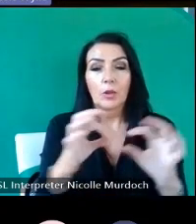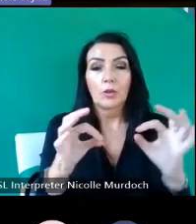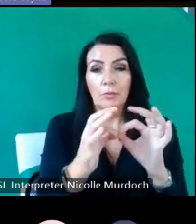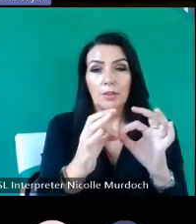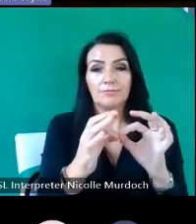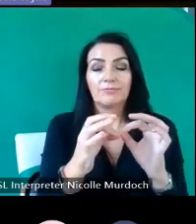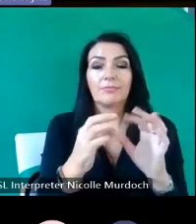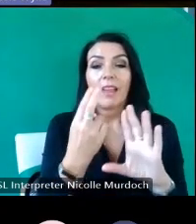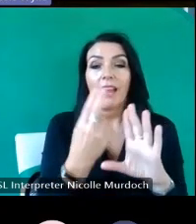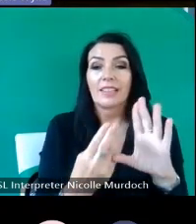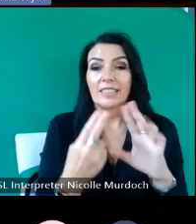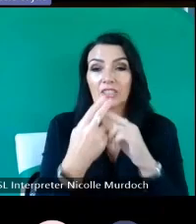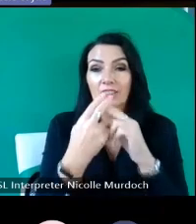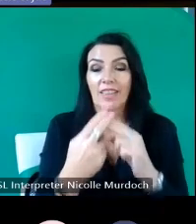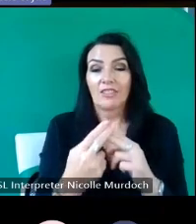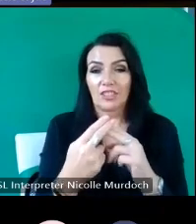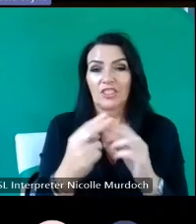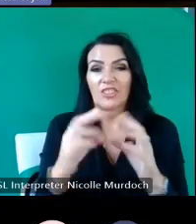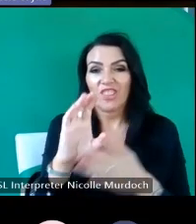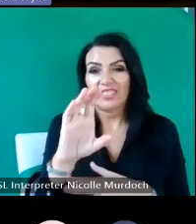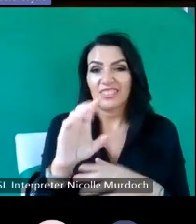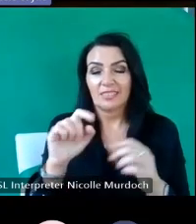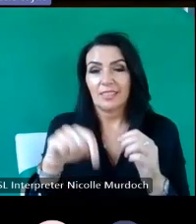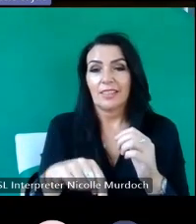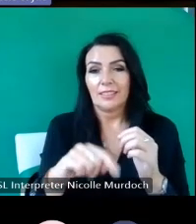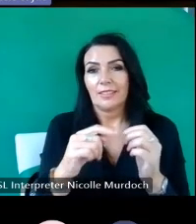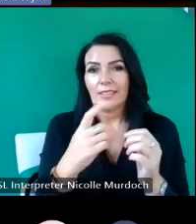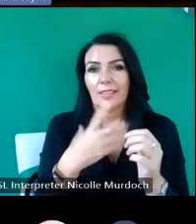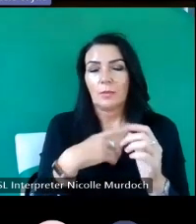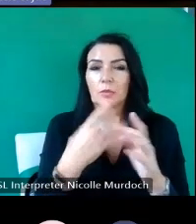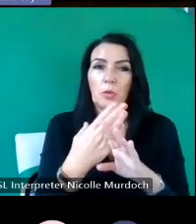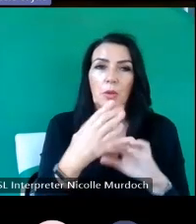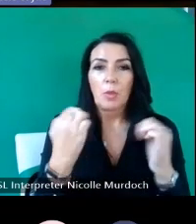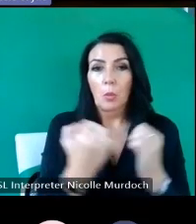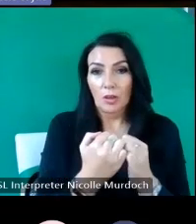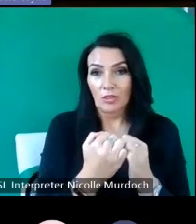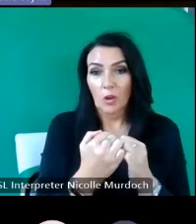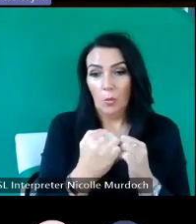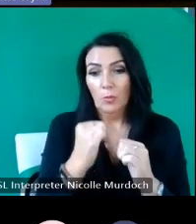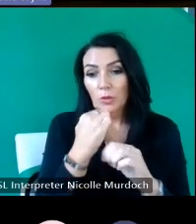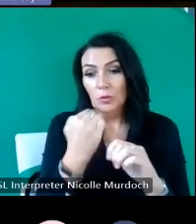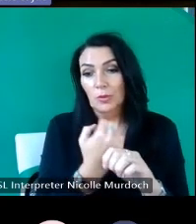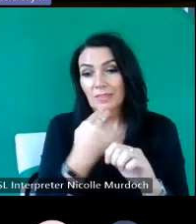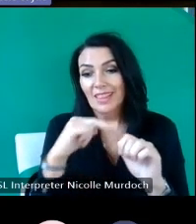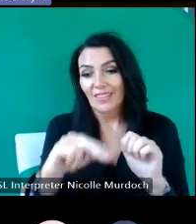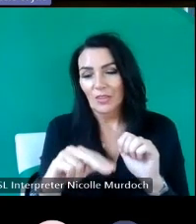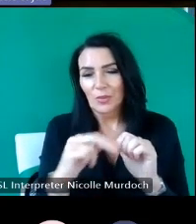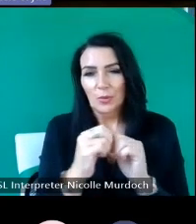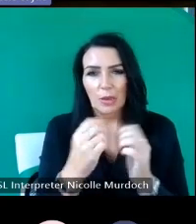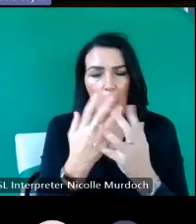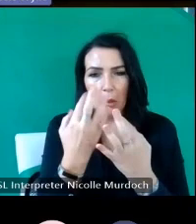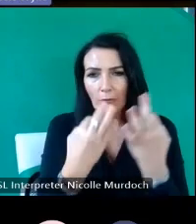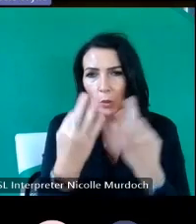give a slight plug for the workshop that my colleague Joe and I are doing in the second Workshop session this afternoon there was a lot of questions coming up earlier after the talk